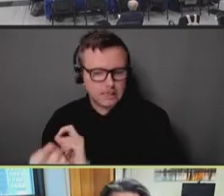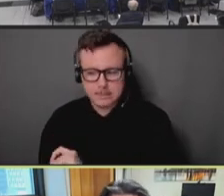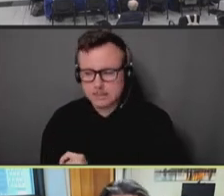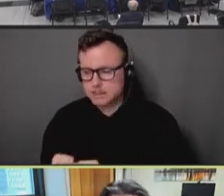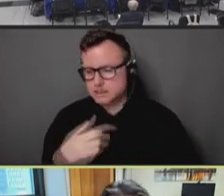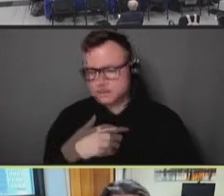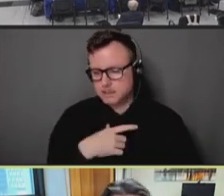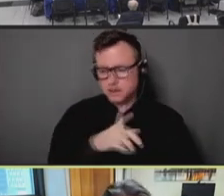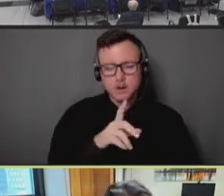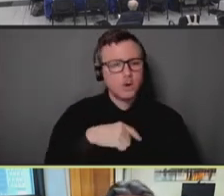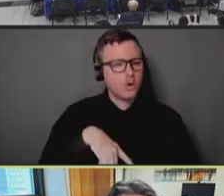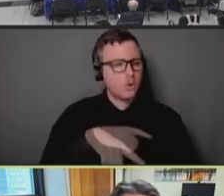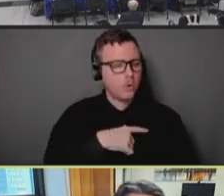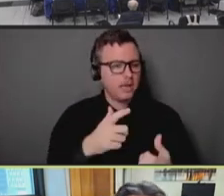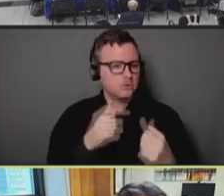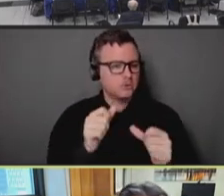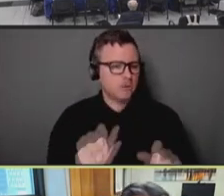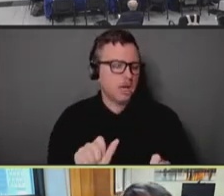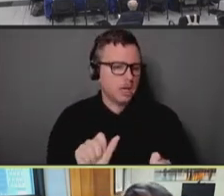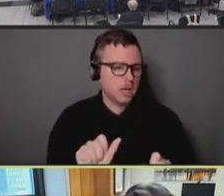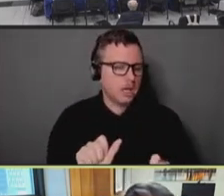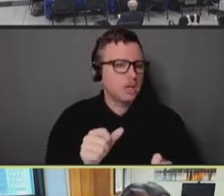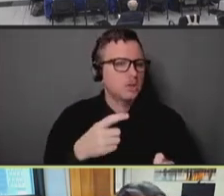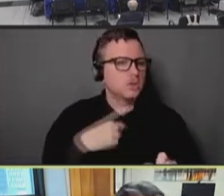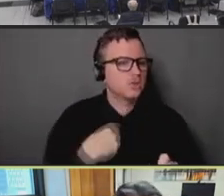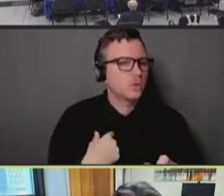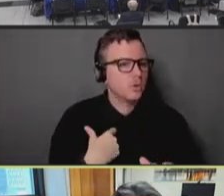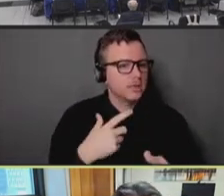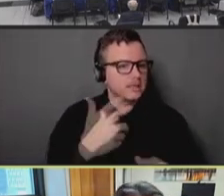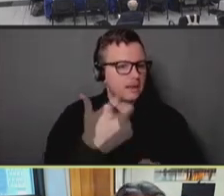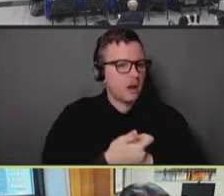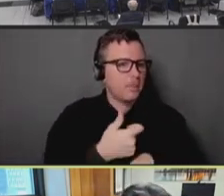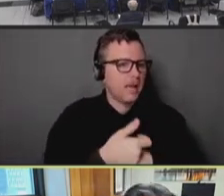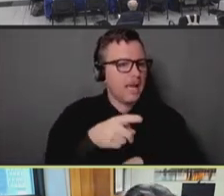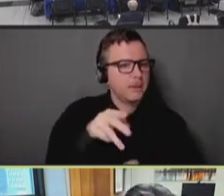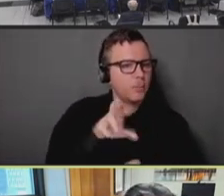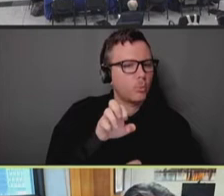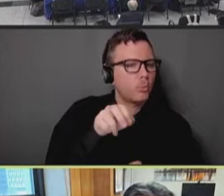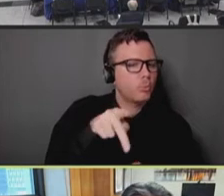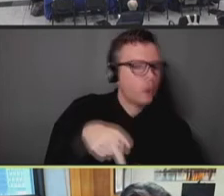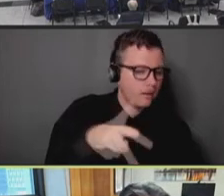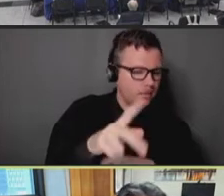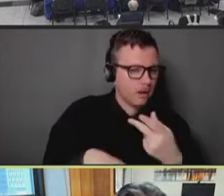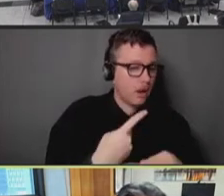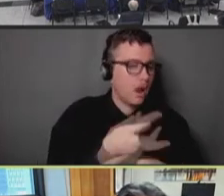PrEP-like strategy. But this is where we are today -- or this is where we are most recently.